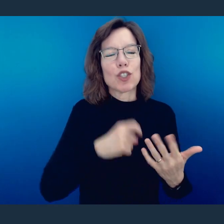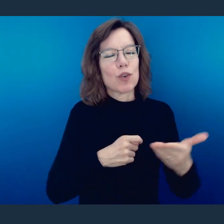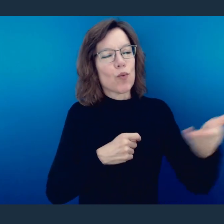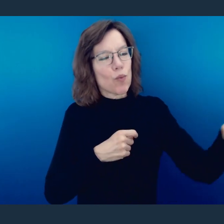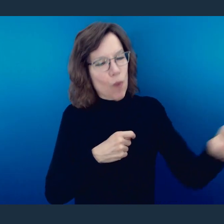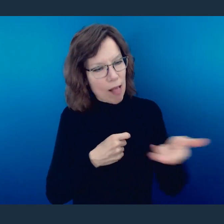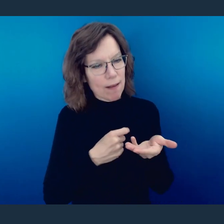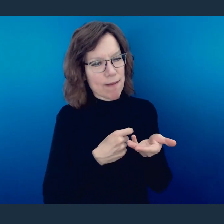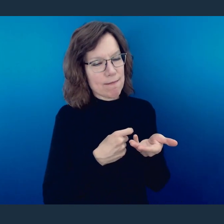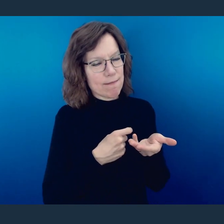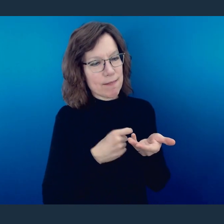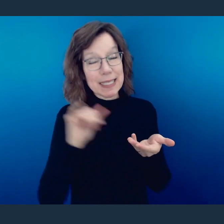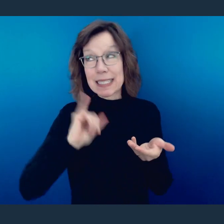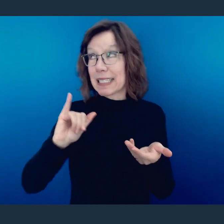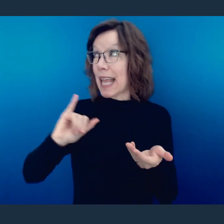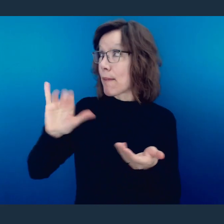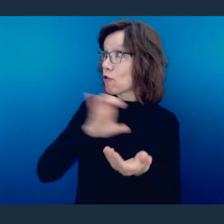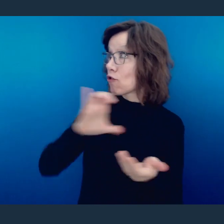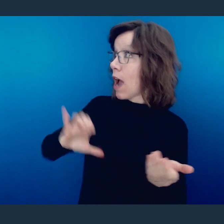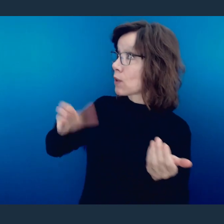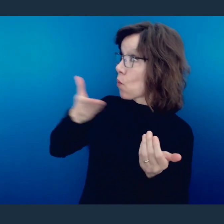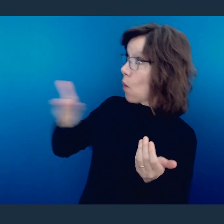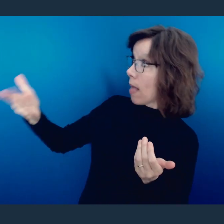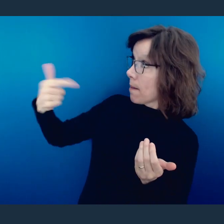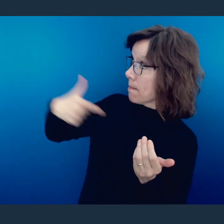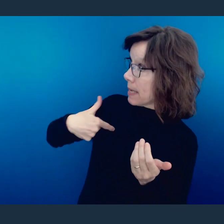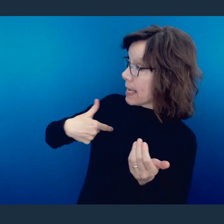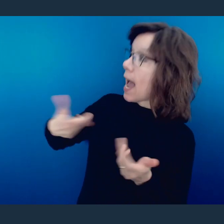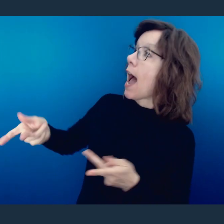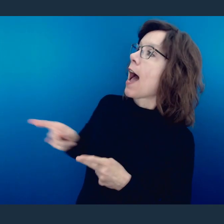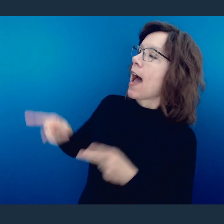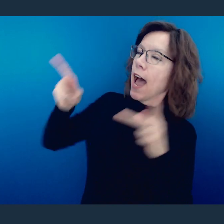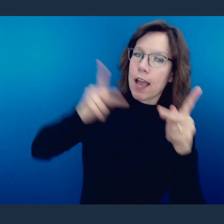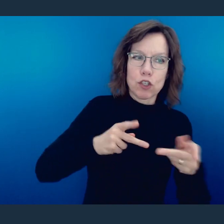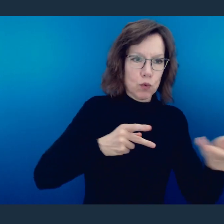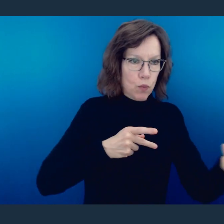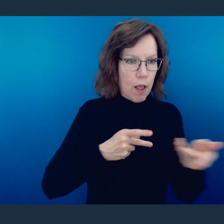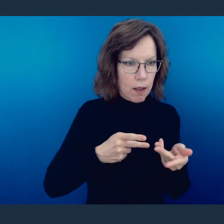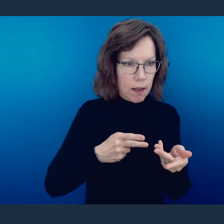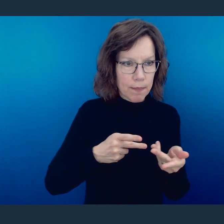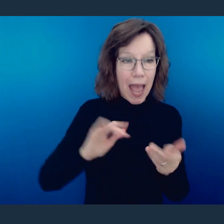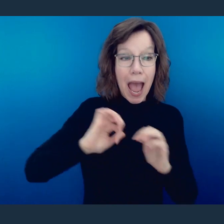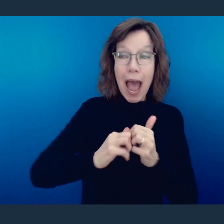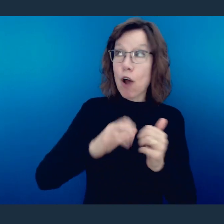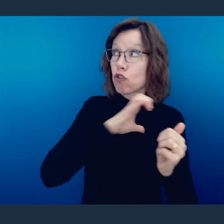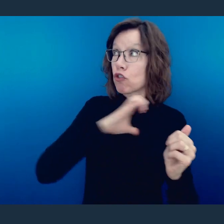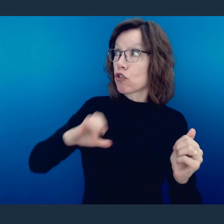as Christ has welcomed you. See each other through the lens that Christ sees you. Yes,